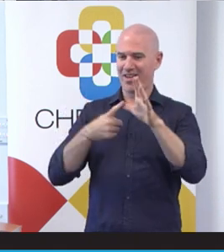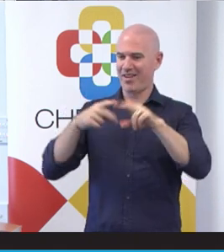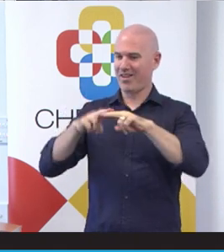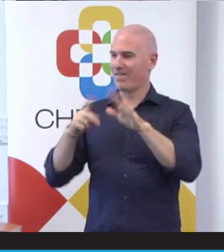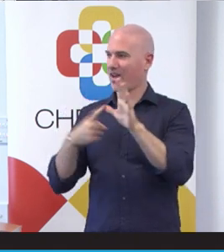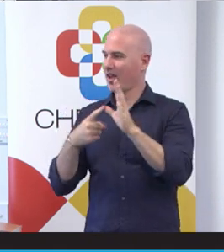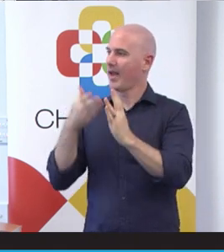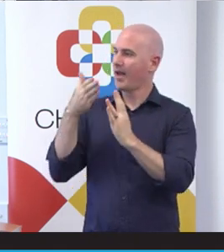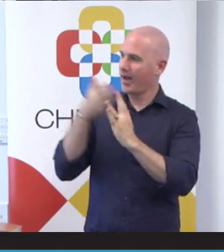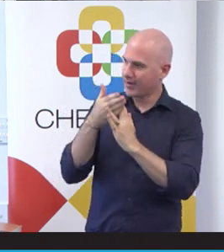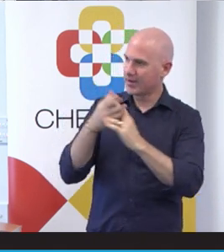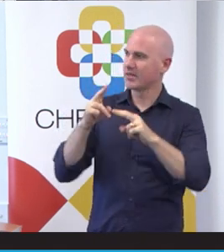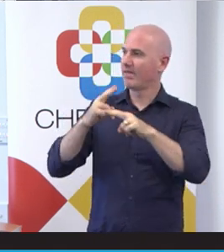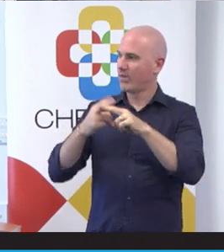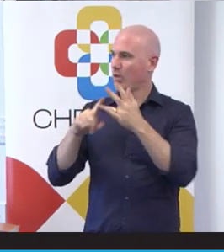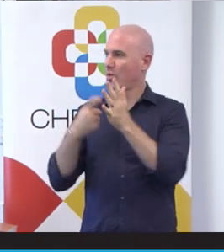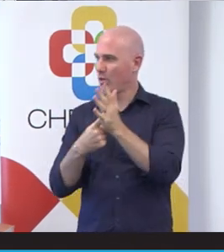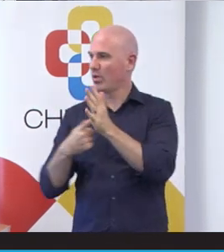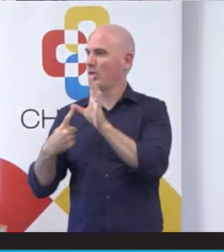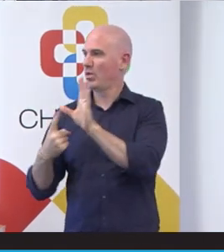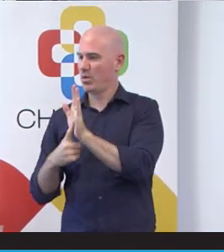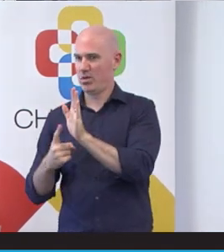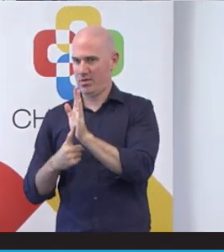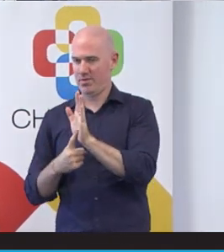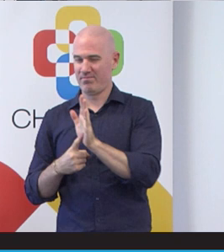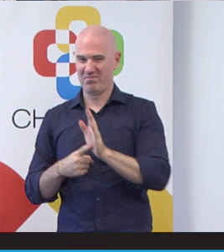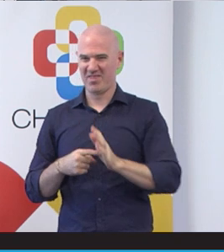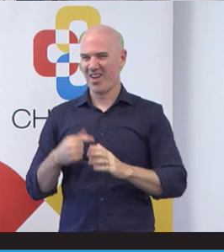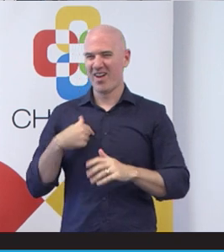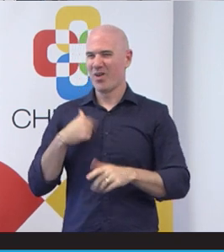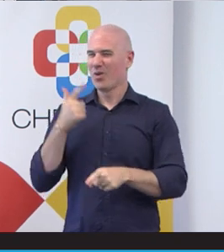to talk a great deal about that because people probably know about it. However,